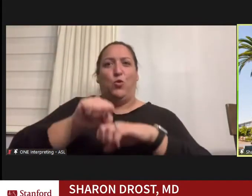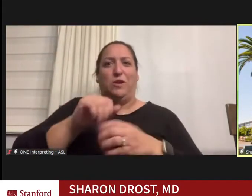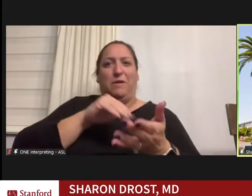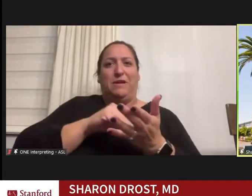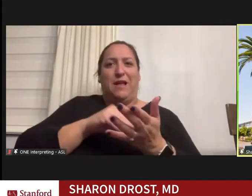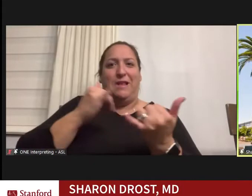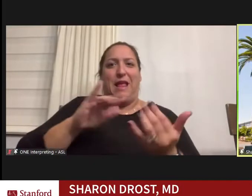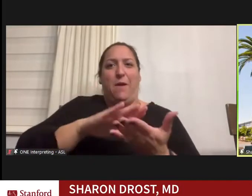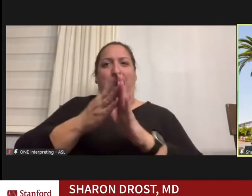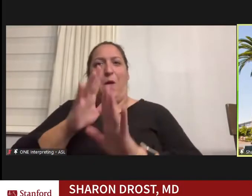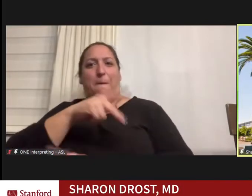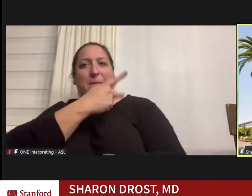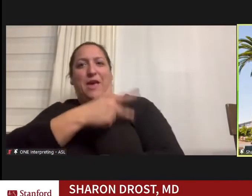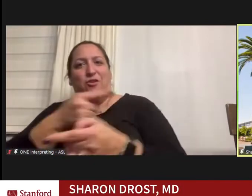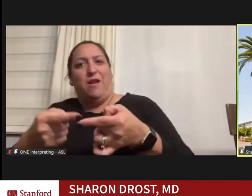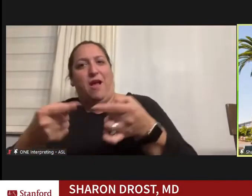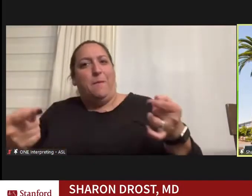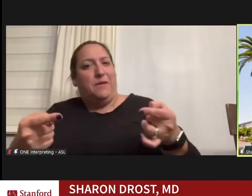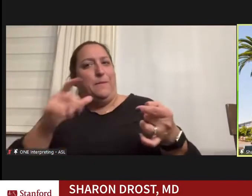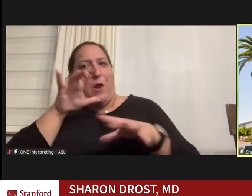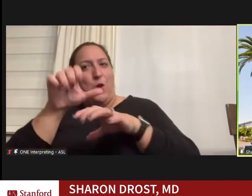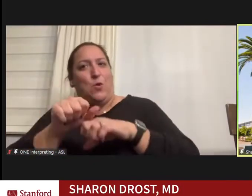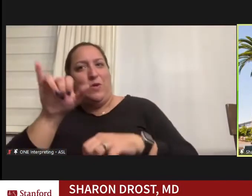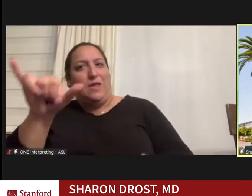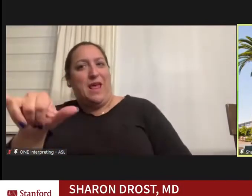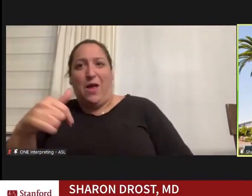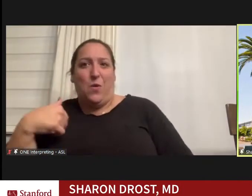not typically a place that physicians are comfortable being.